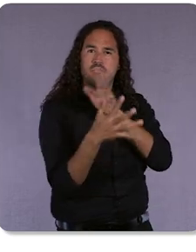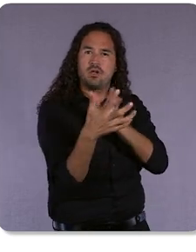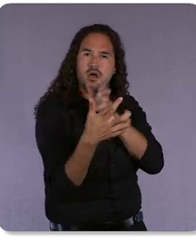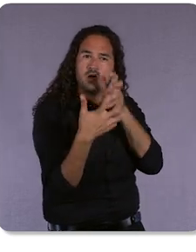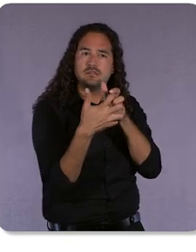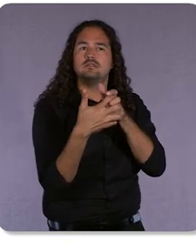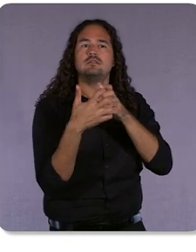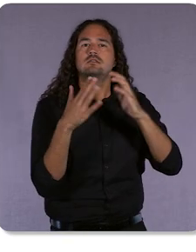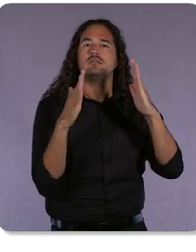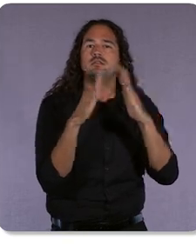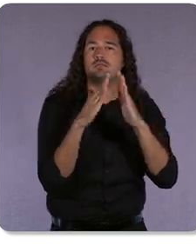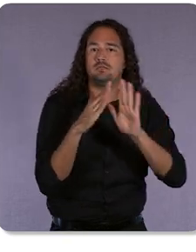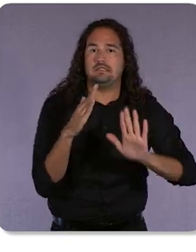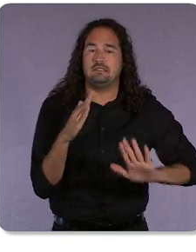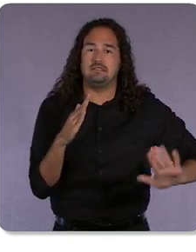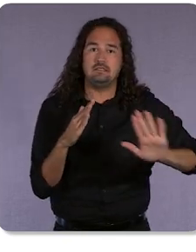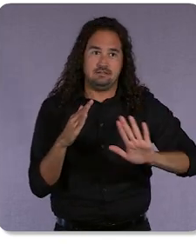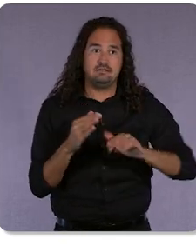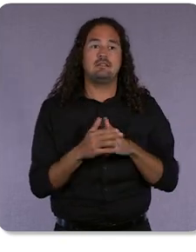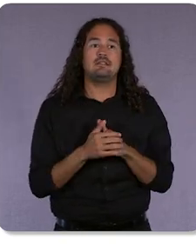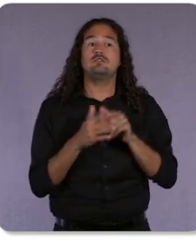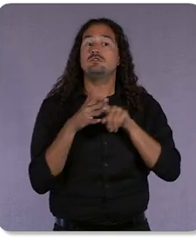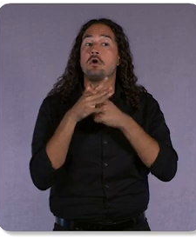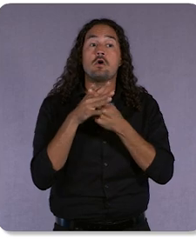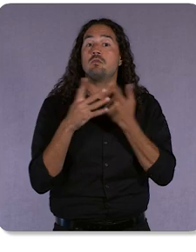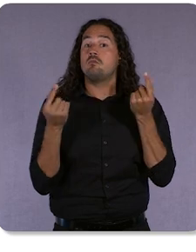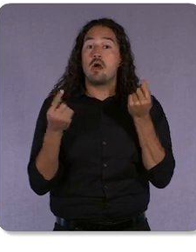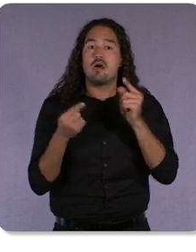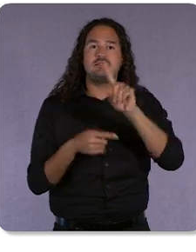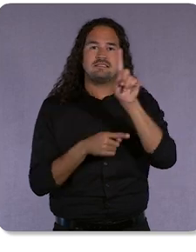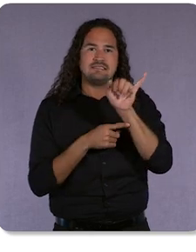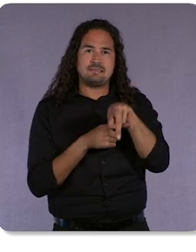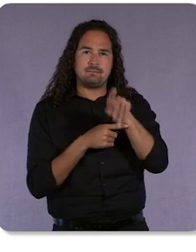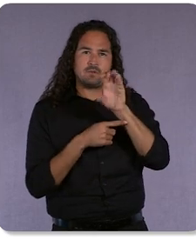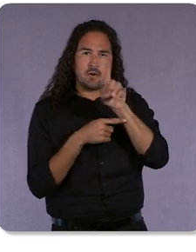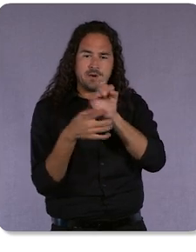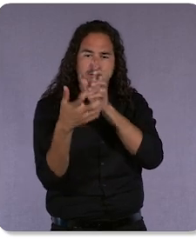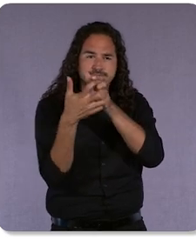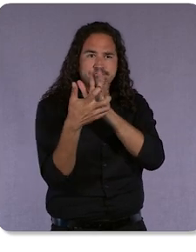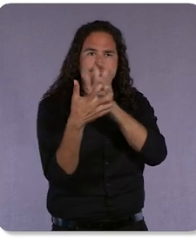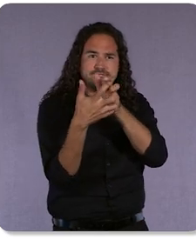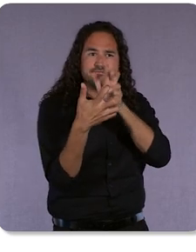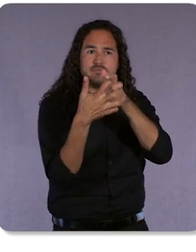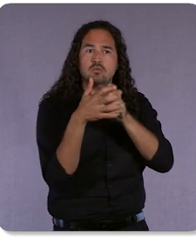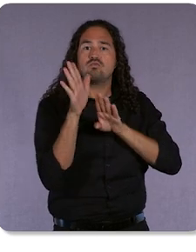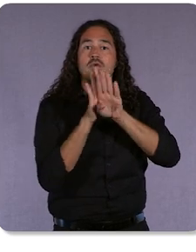We targeted each zip code and we were able to create over 260 personalized campaigns